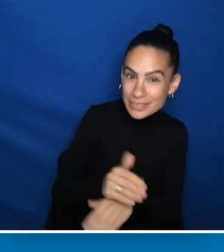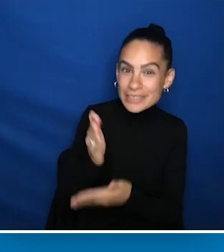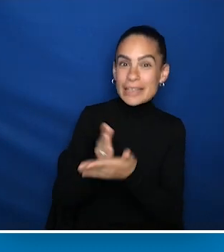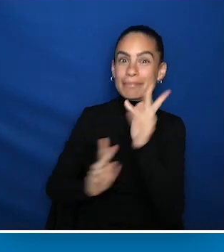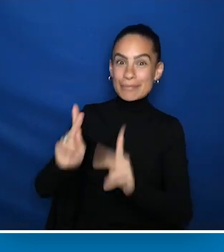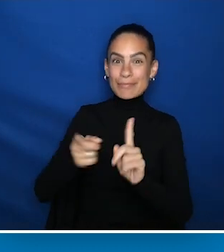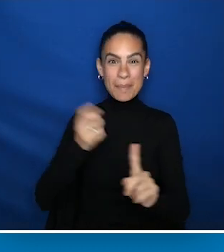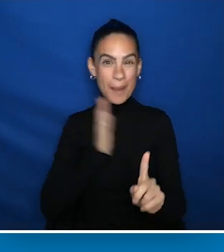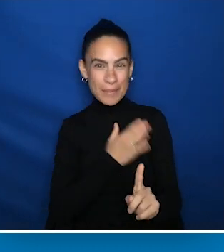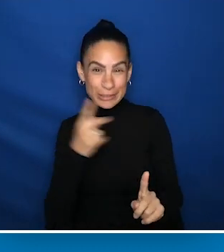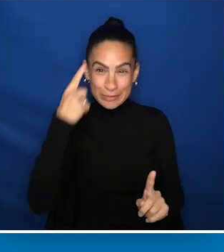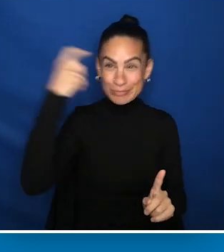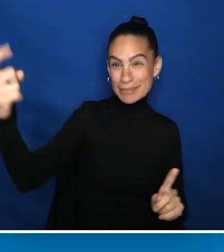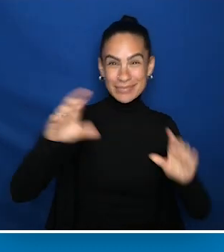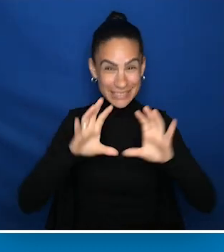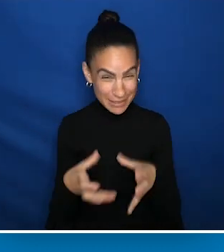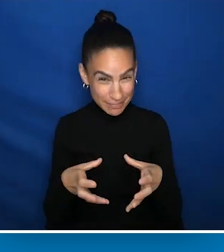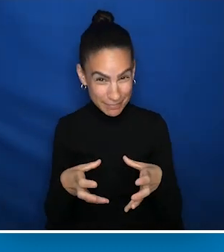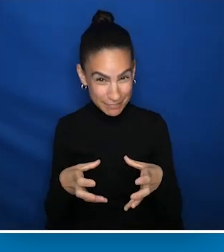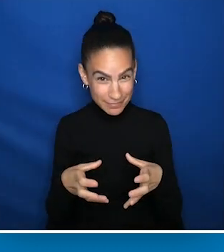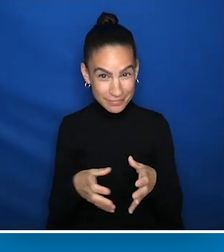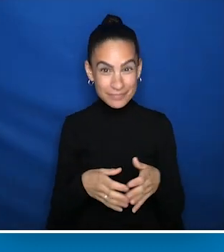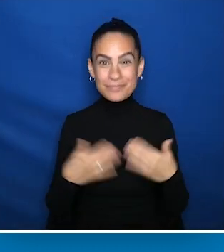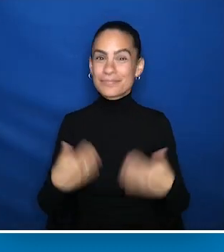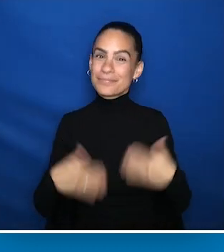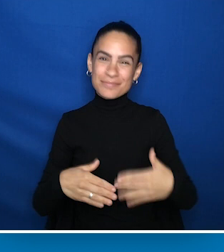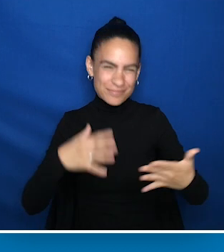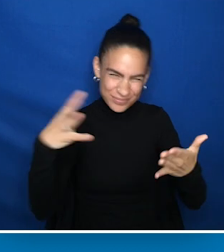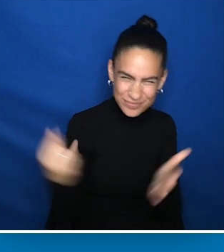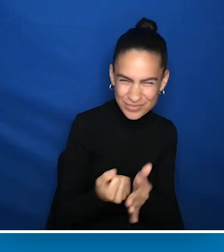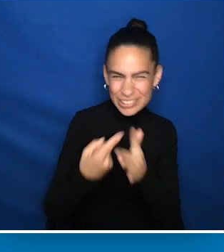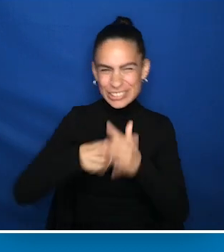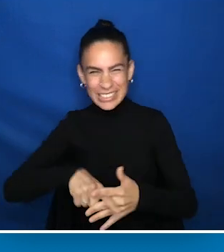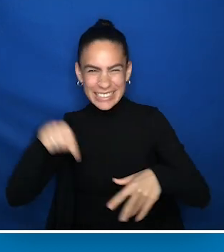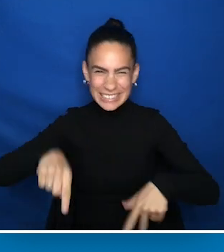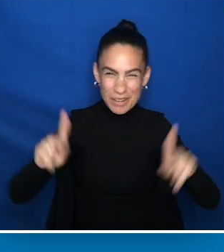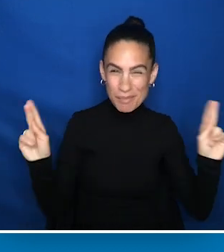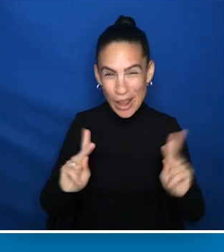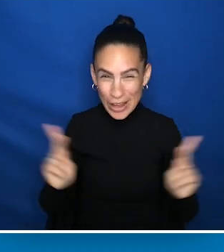some of our dream team members. So let's get this party started. Vamanos.